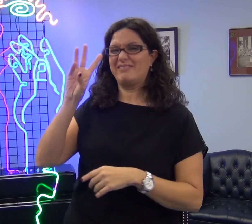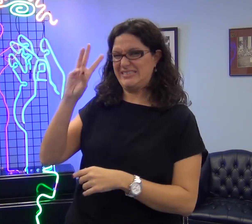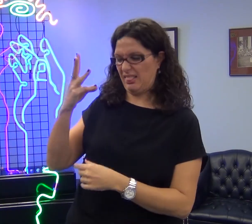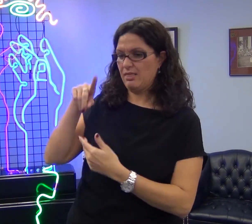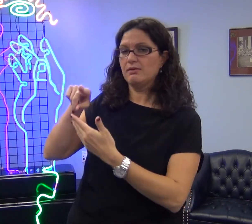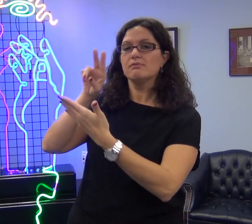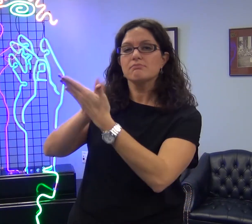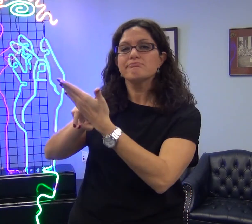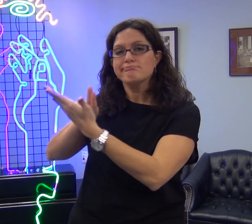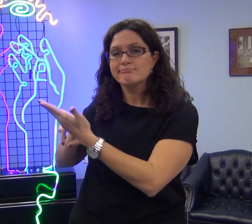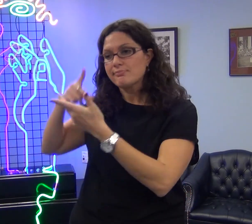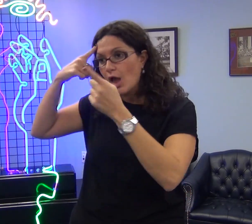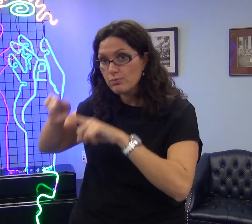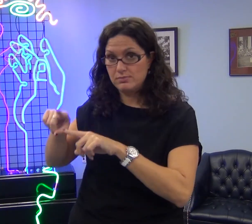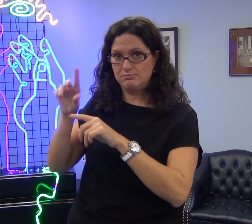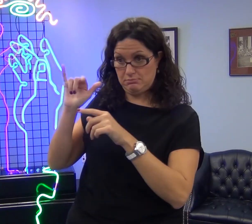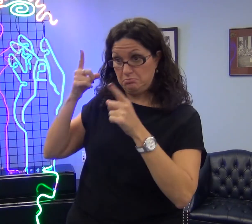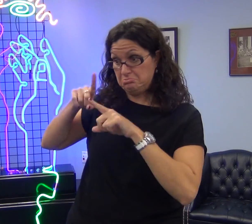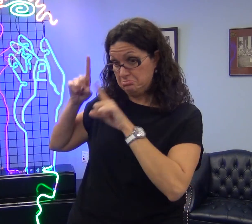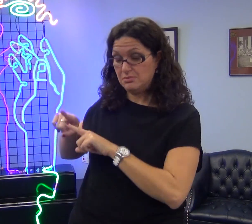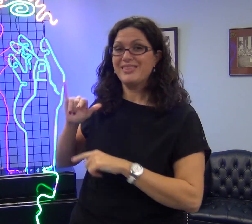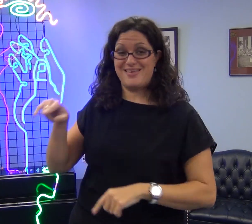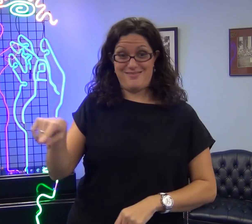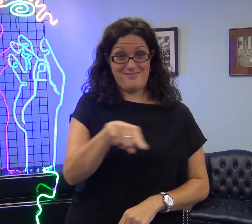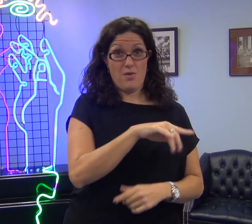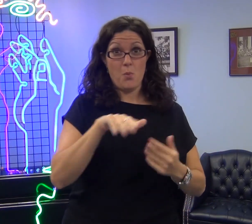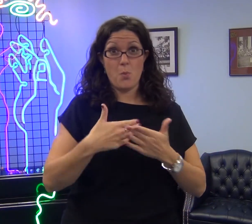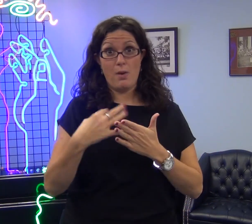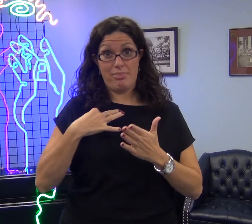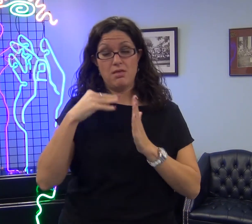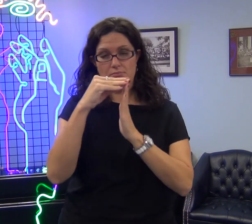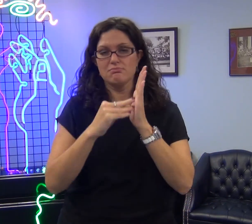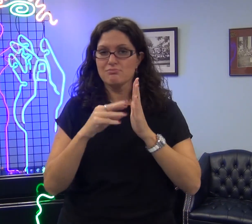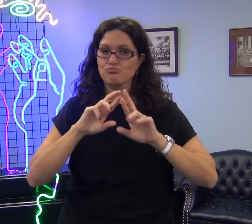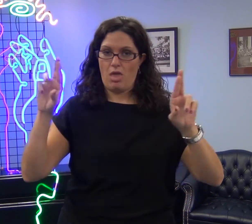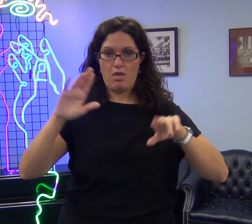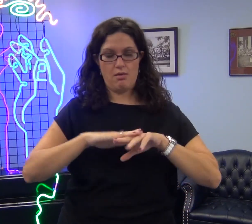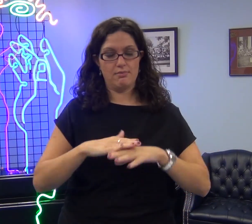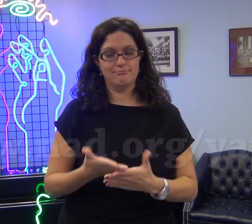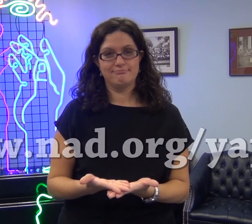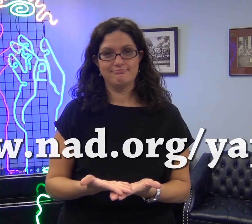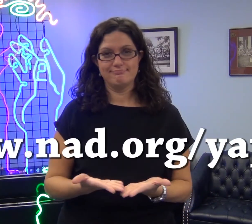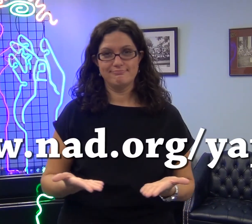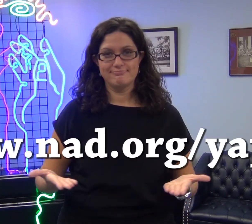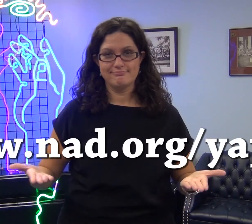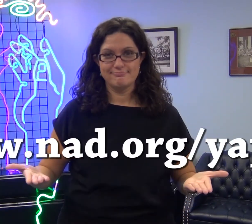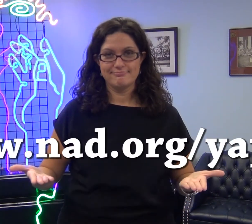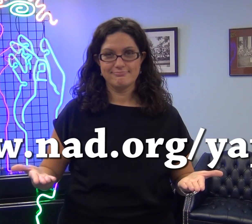And the sixth component is the Agreement Forms; there will be different forms to sign. You can see all six components on our website.